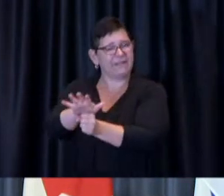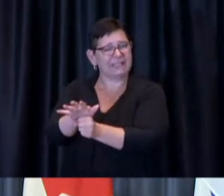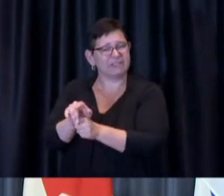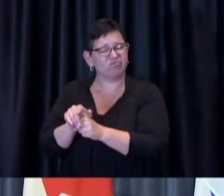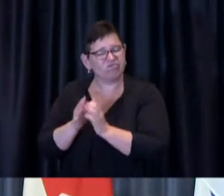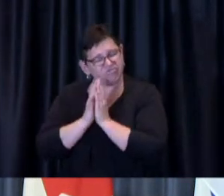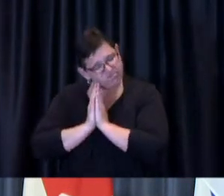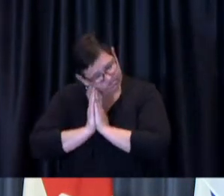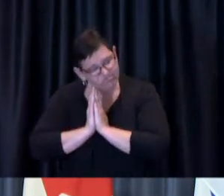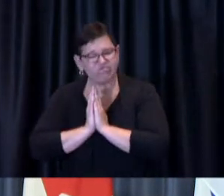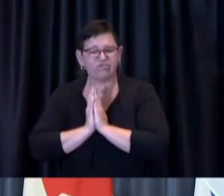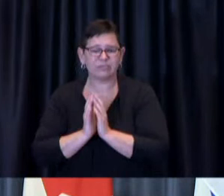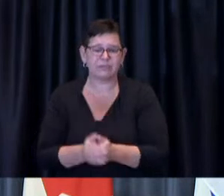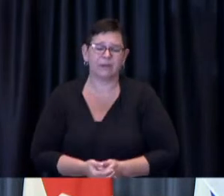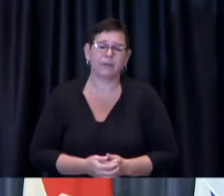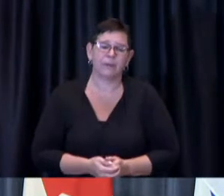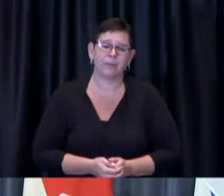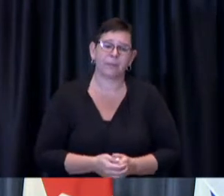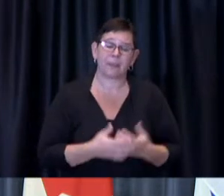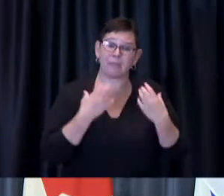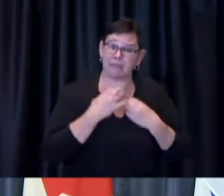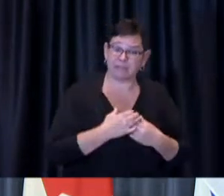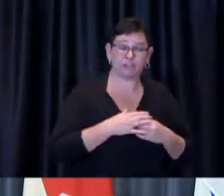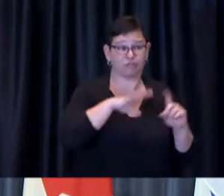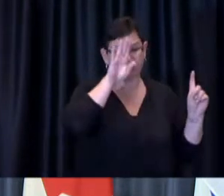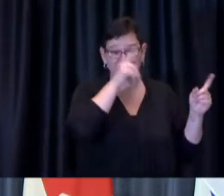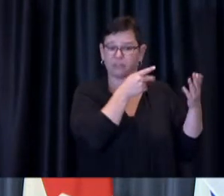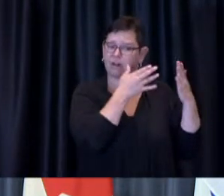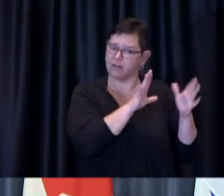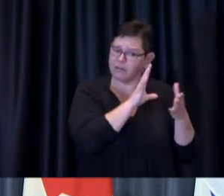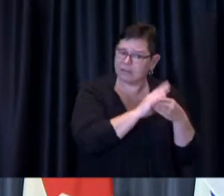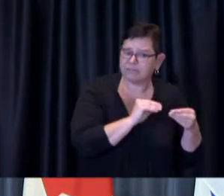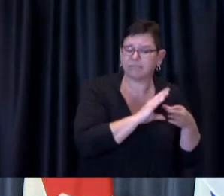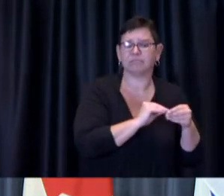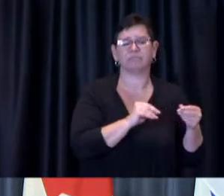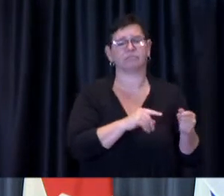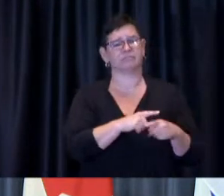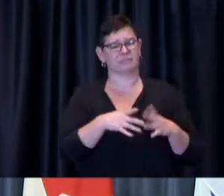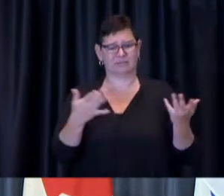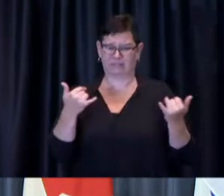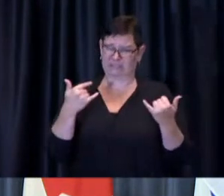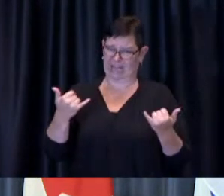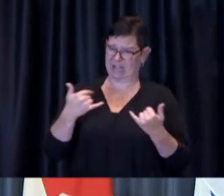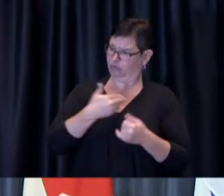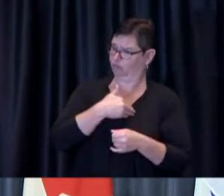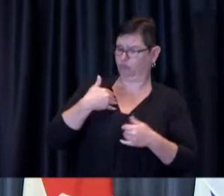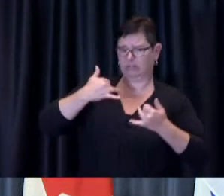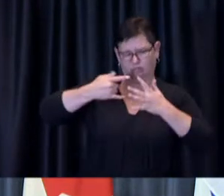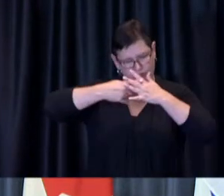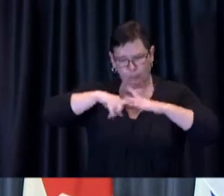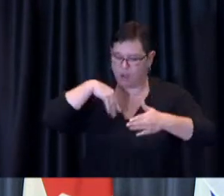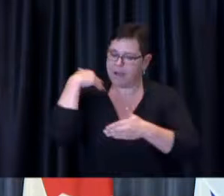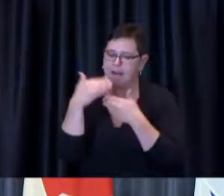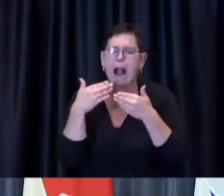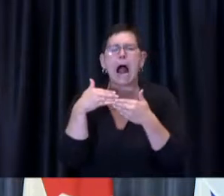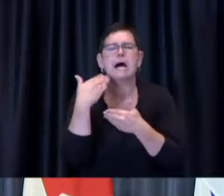As the Mayor and the Chief have said, Toronto is entering the next phase of its COVID-19 vaccination program.